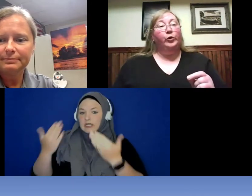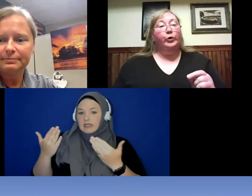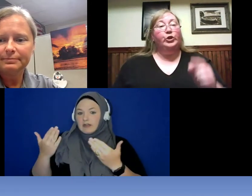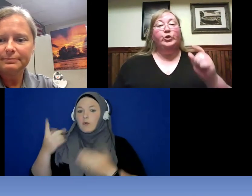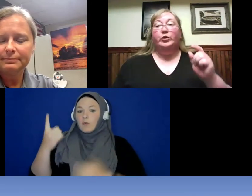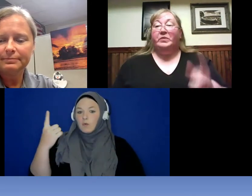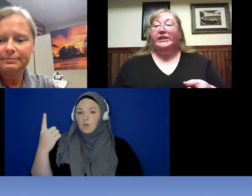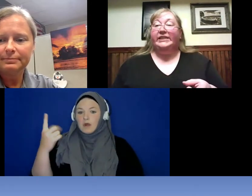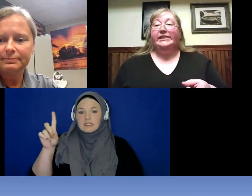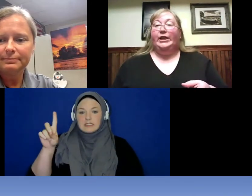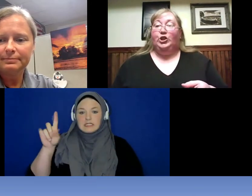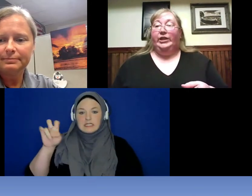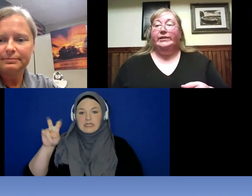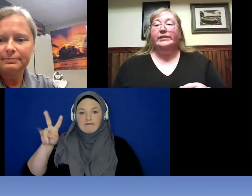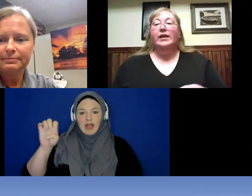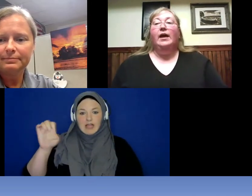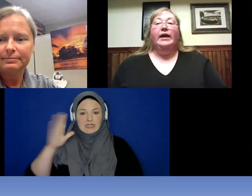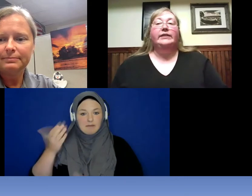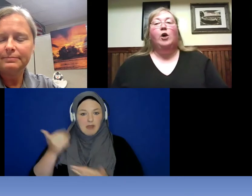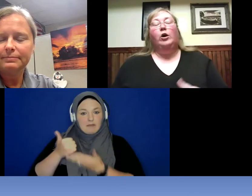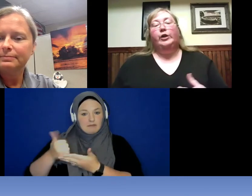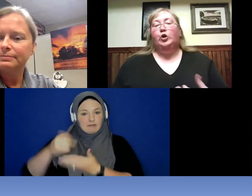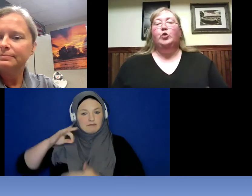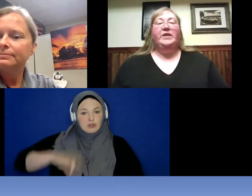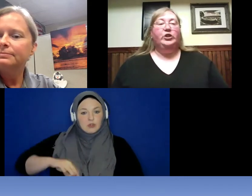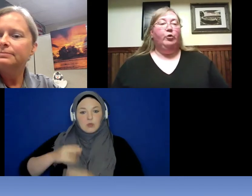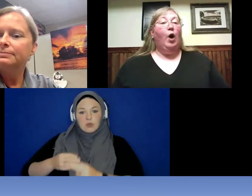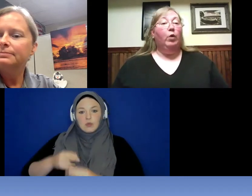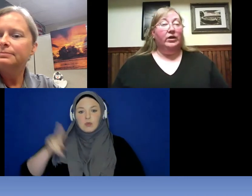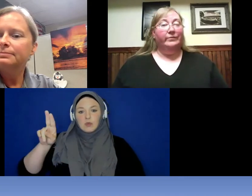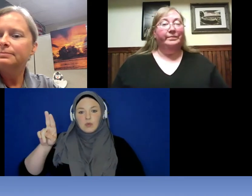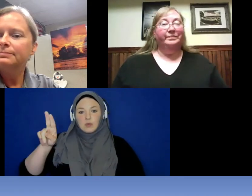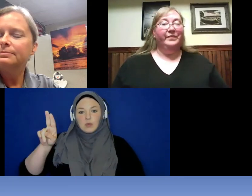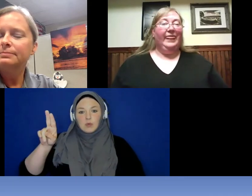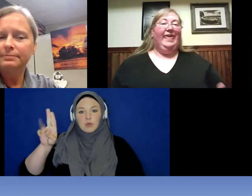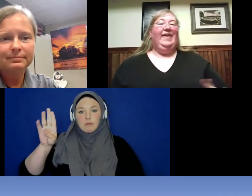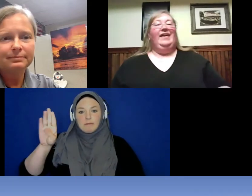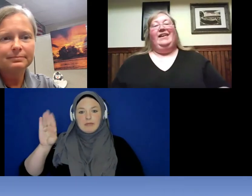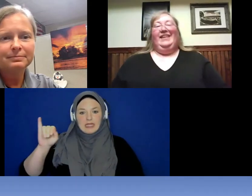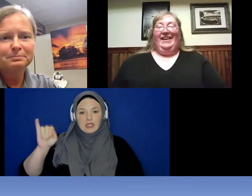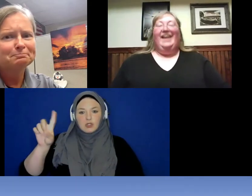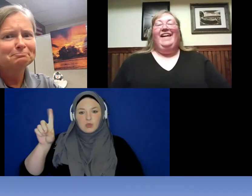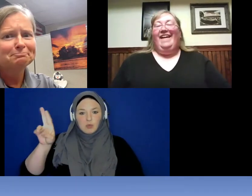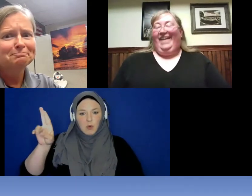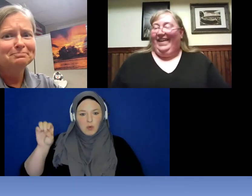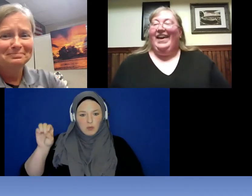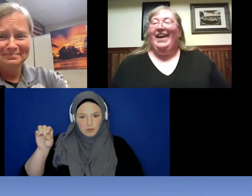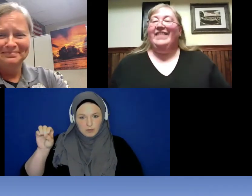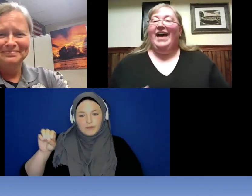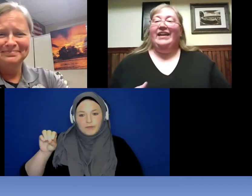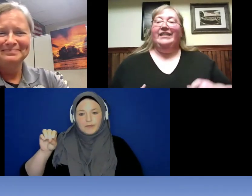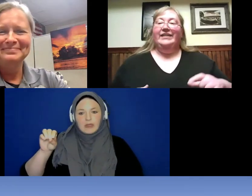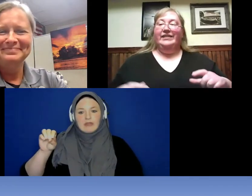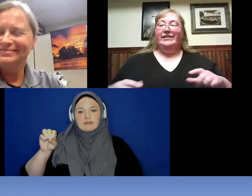to the police station it's called Ubi Duo and that is --